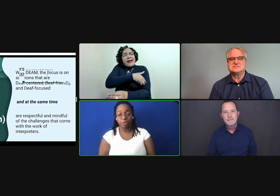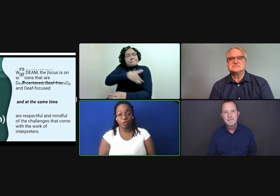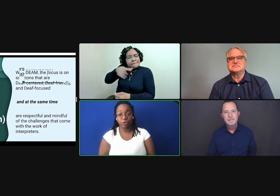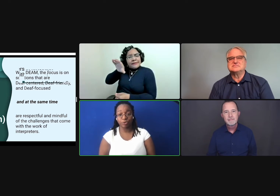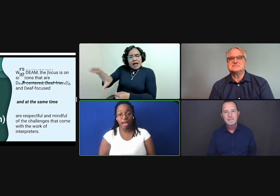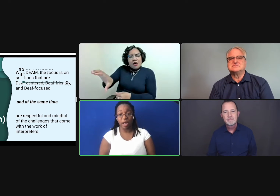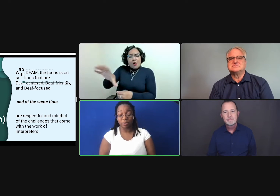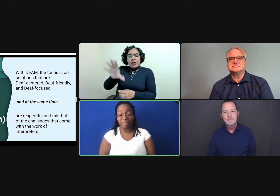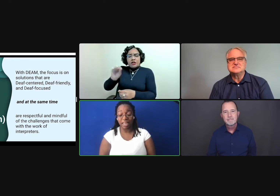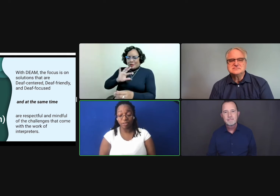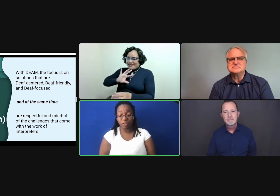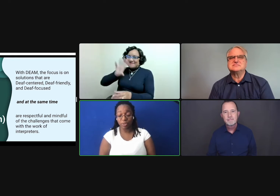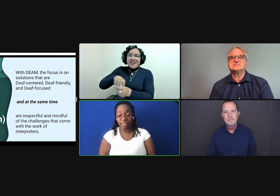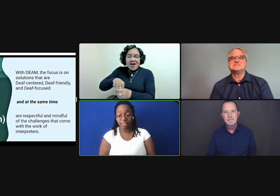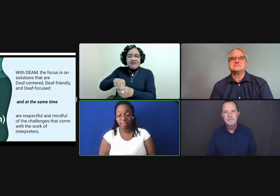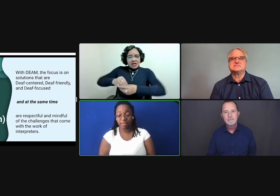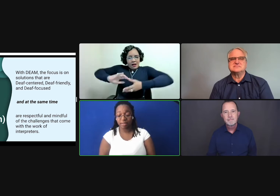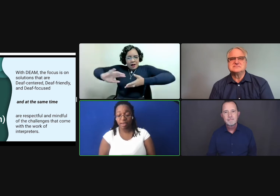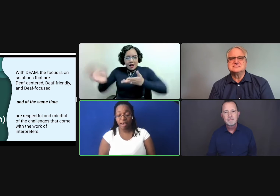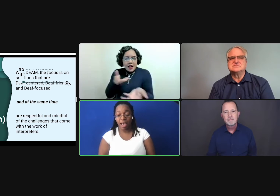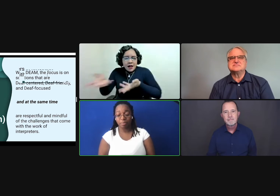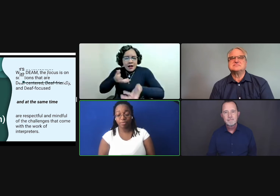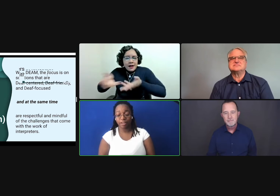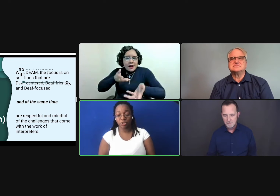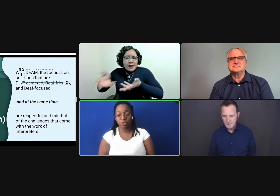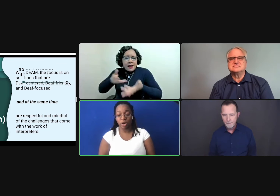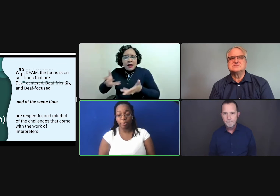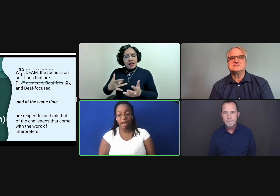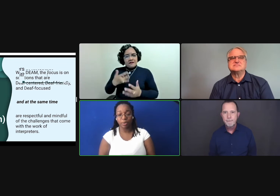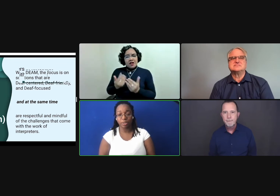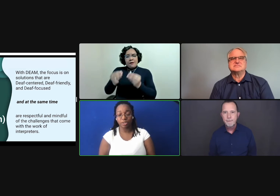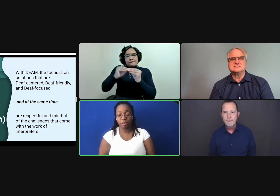I've observed how deaf students and professionals are empowered